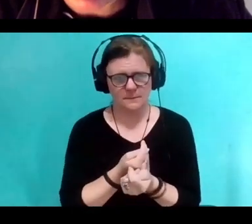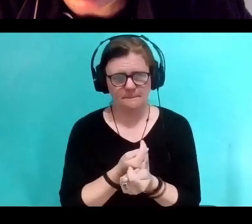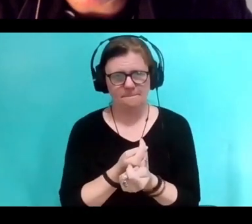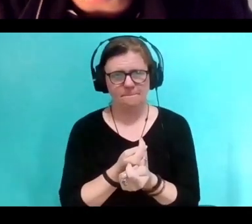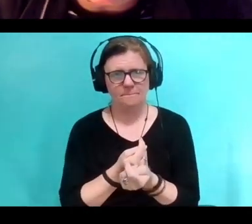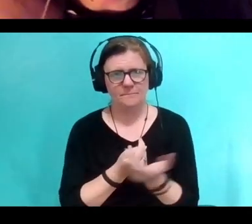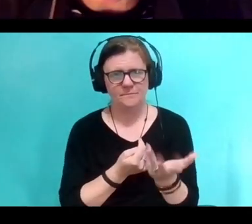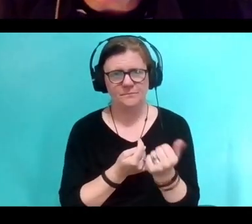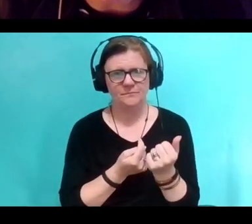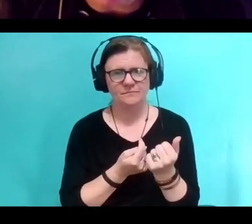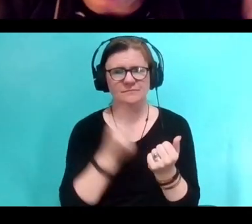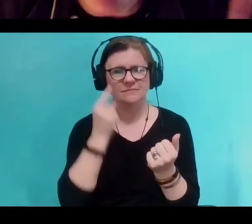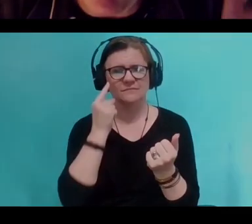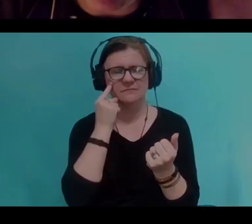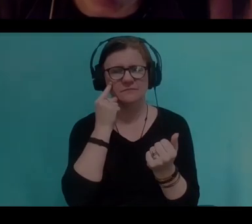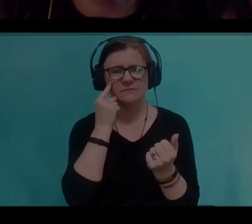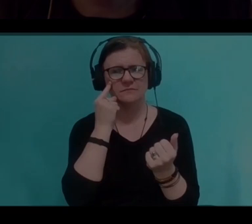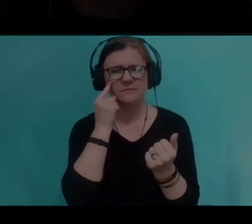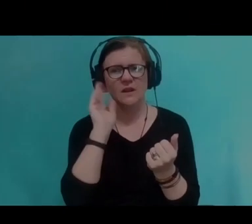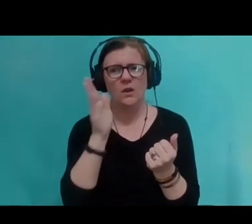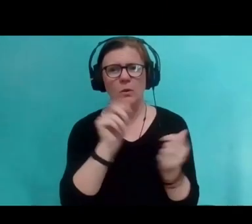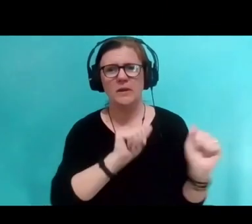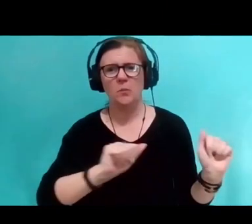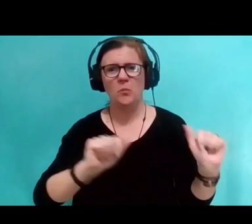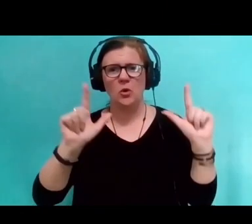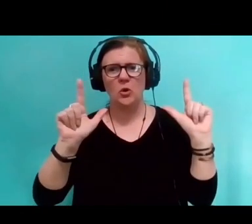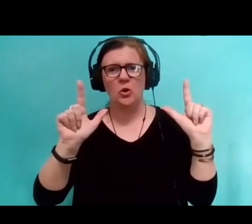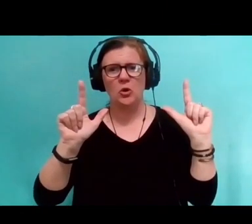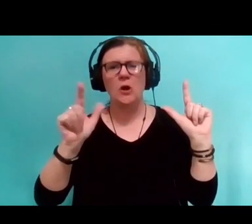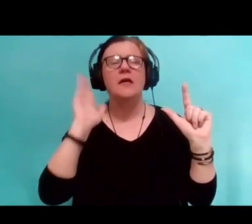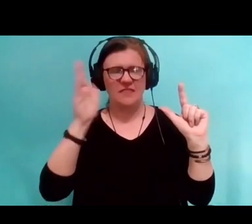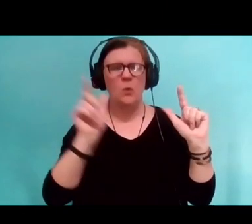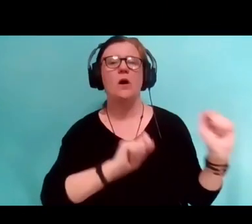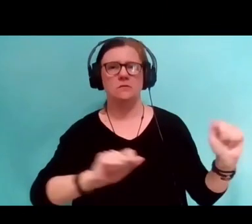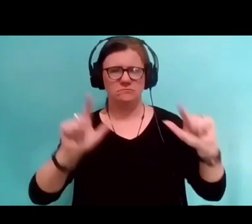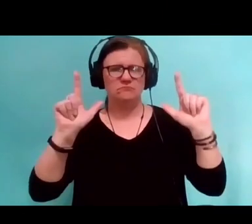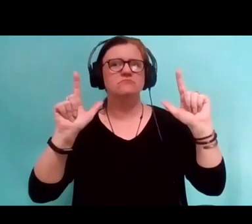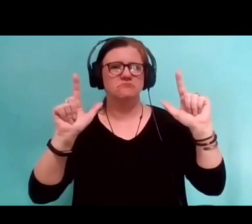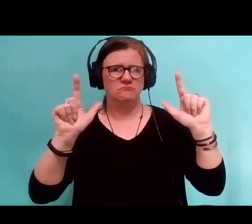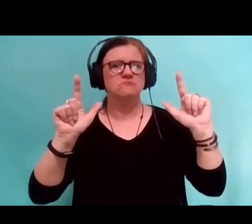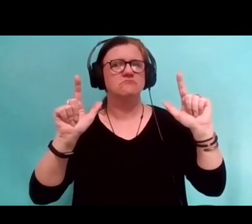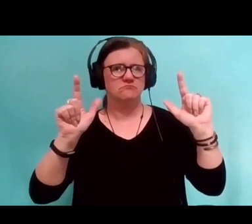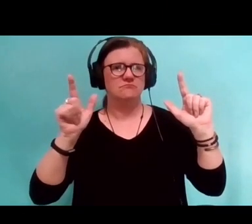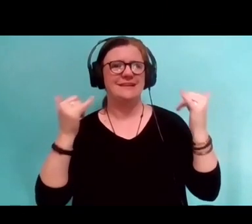So I think it's going to be, I think it will magically appear on people's screens now.